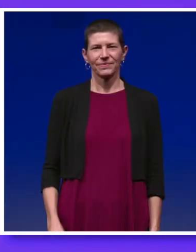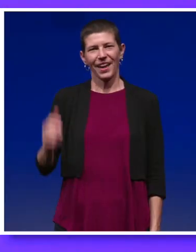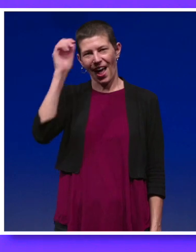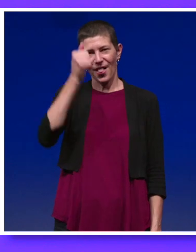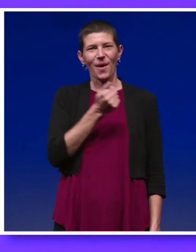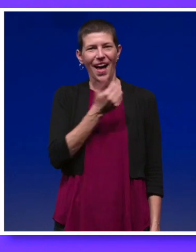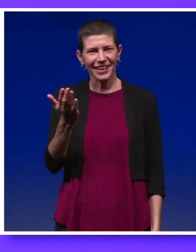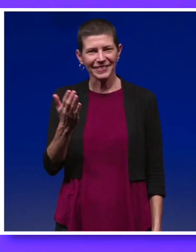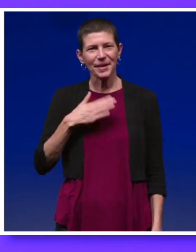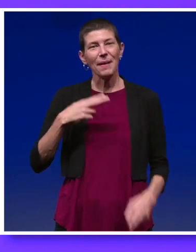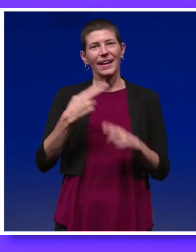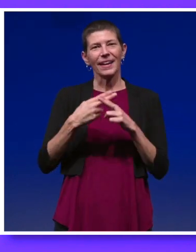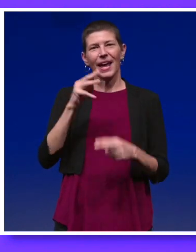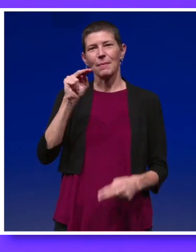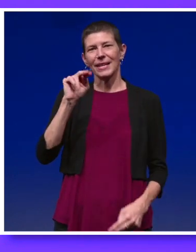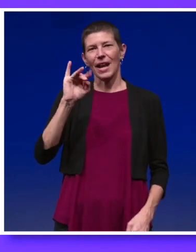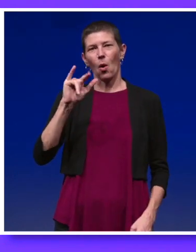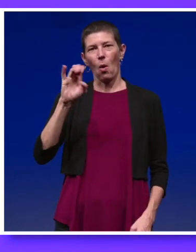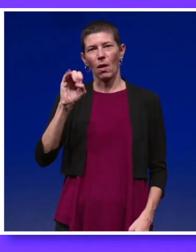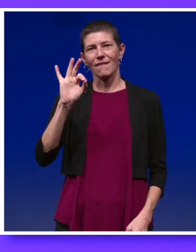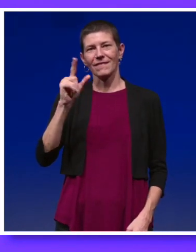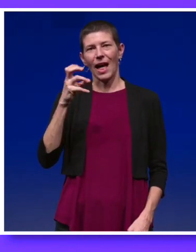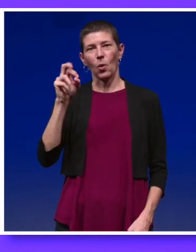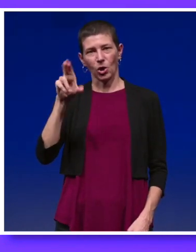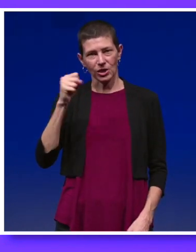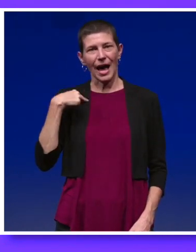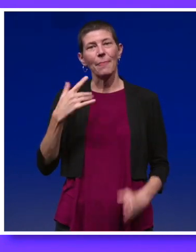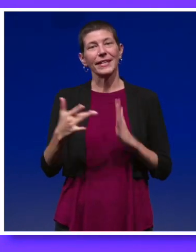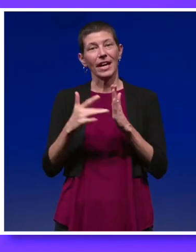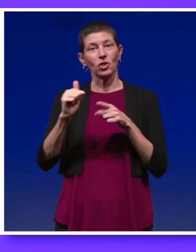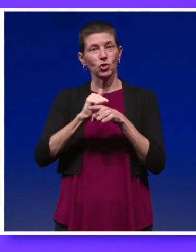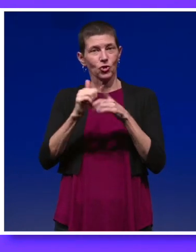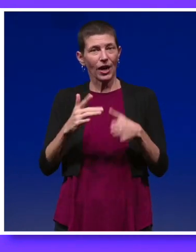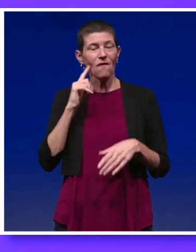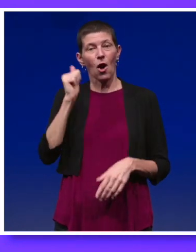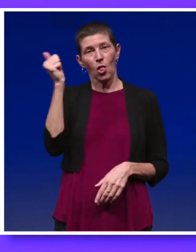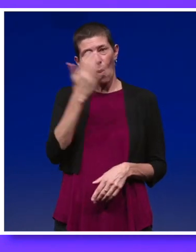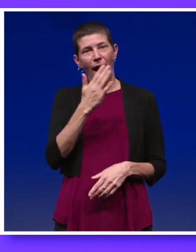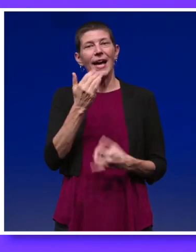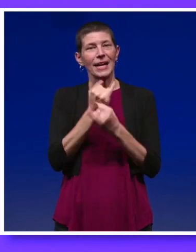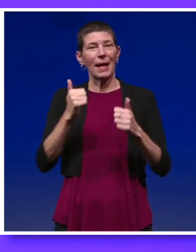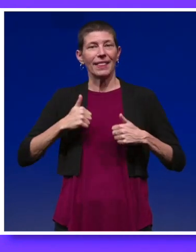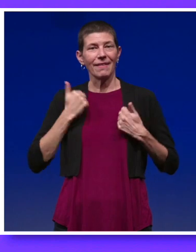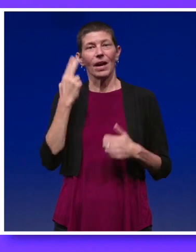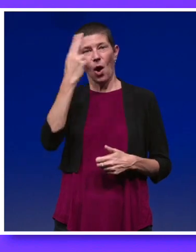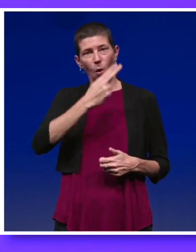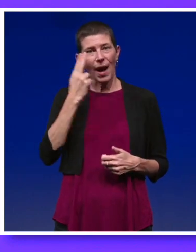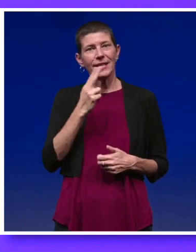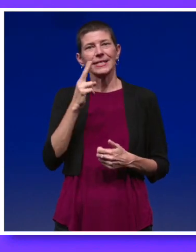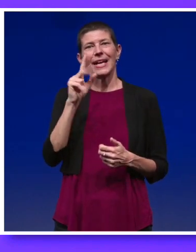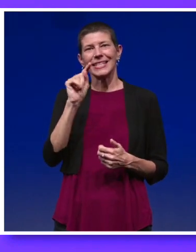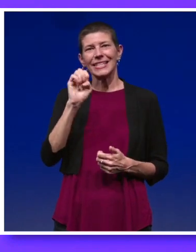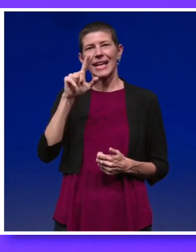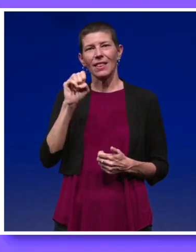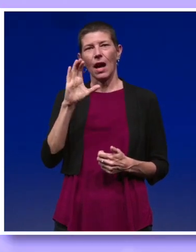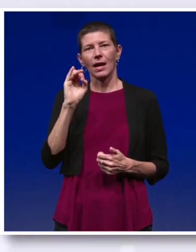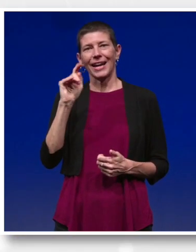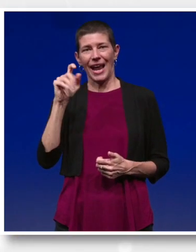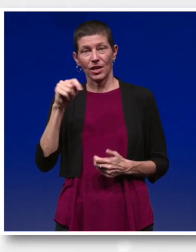Aloha. My name is Nicole Flowers and I am the technical trainer for Aloha Independent Living Hawaii's TeleConnect Program.